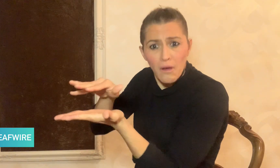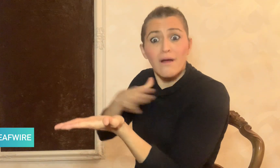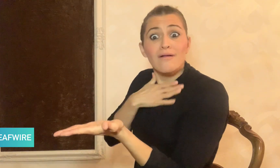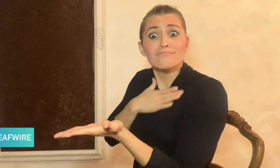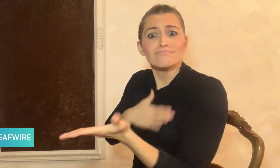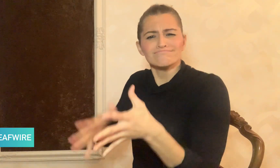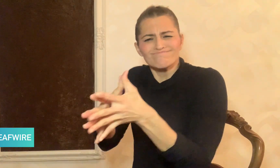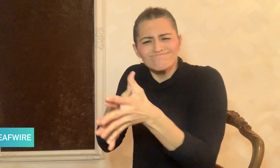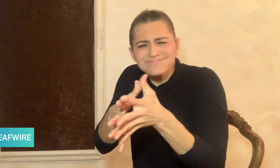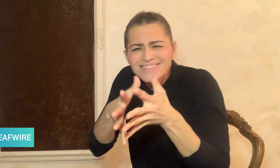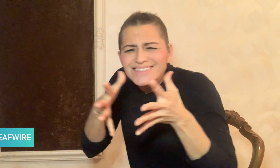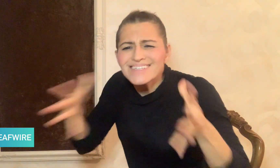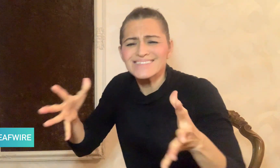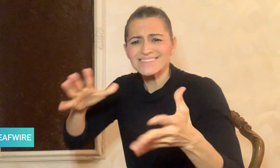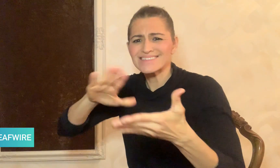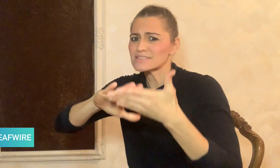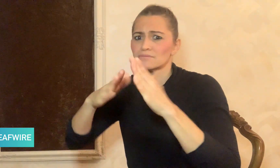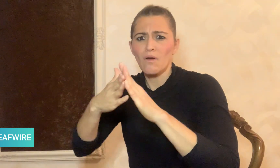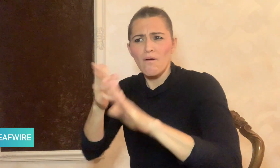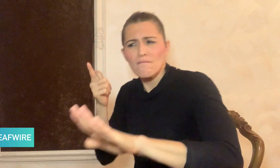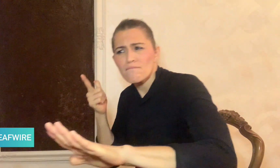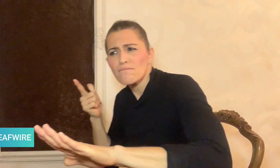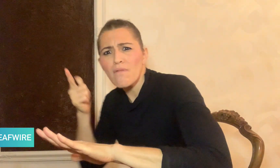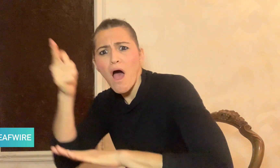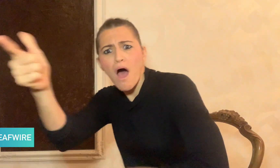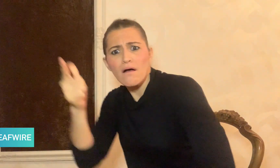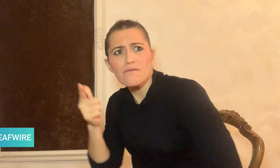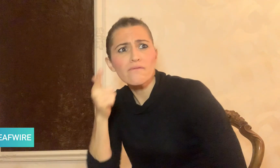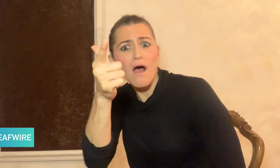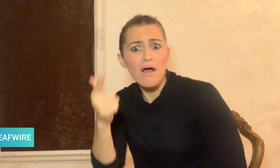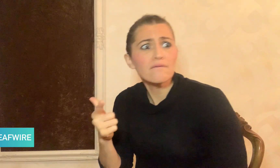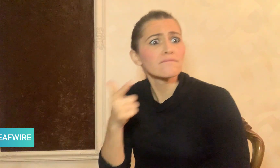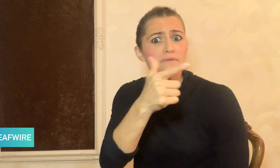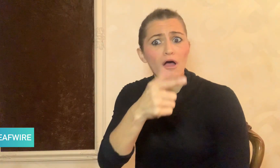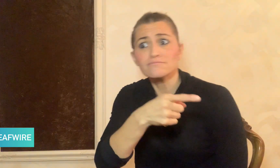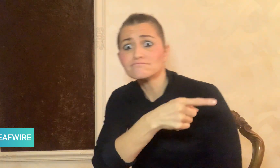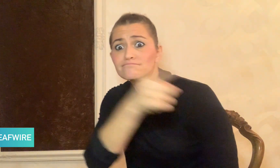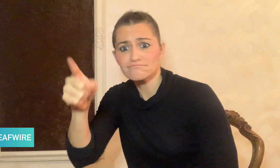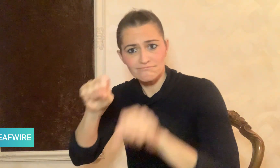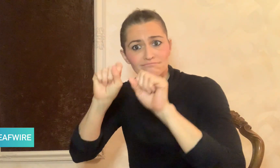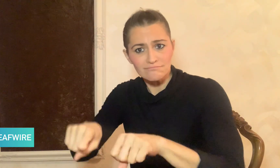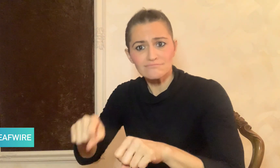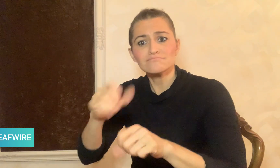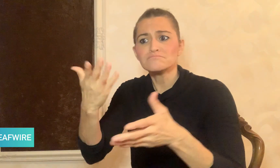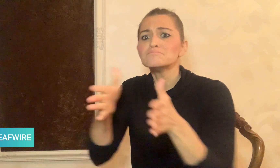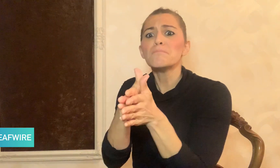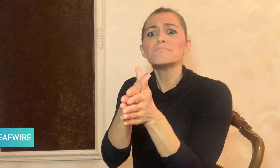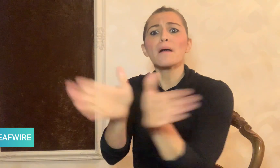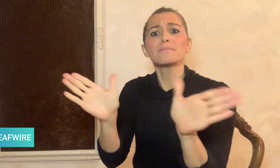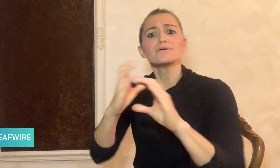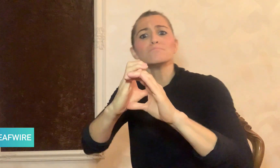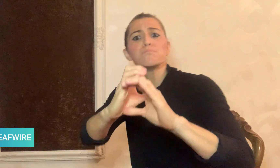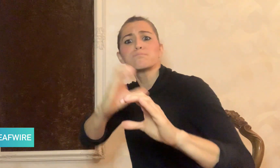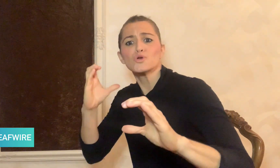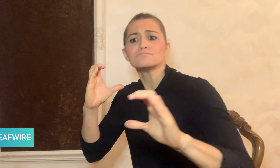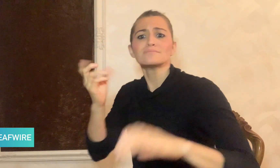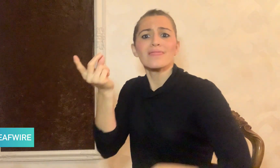and there is no public transportation to the village,